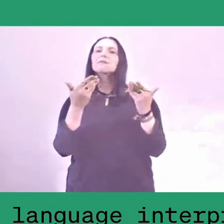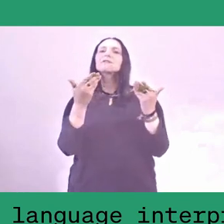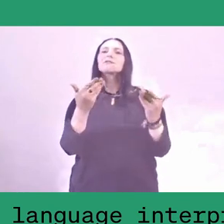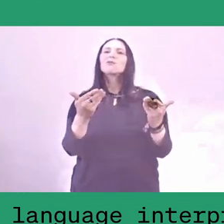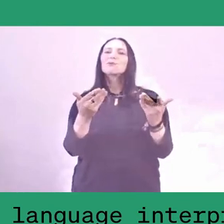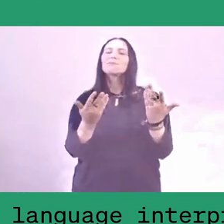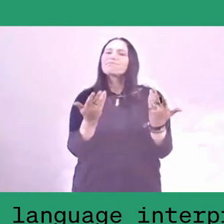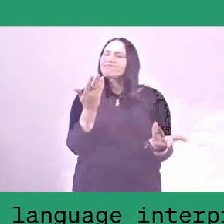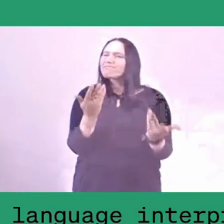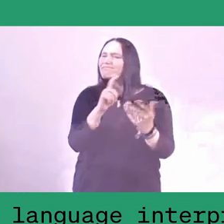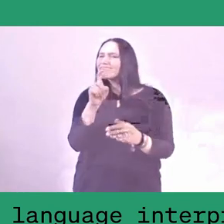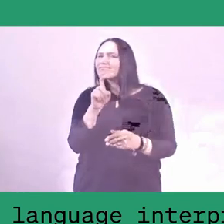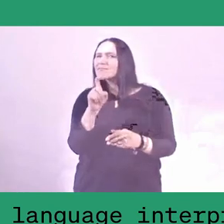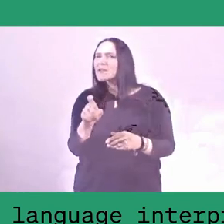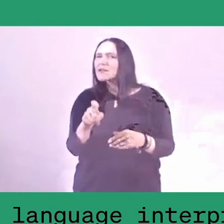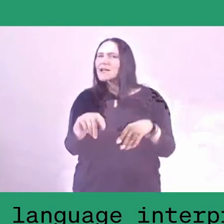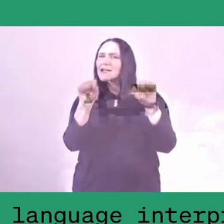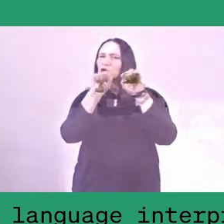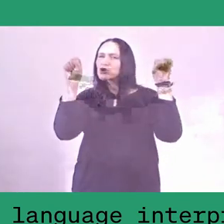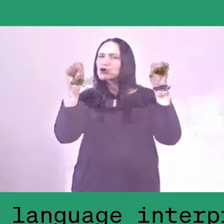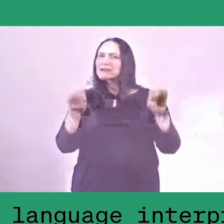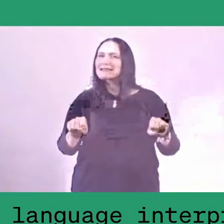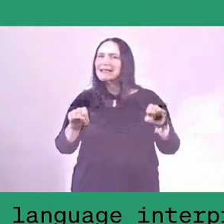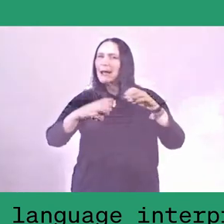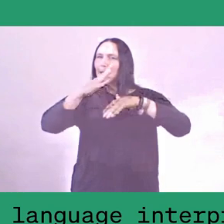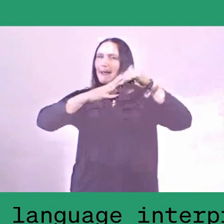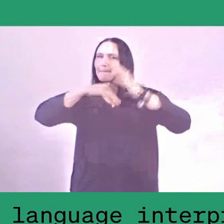that has been developed and implemented through the years